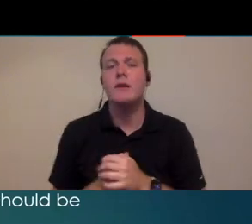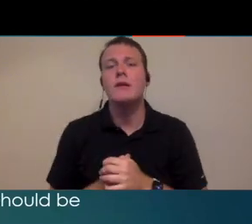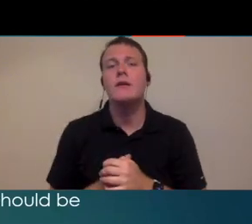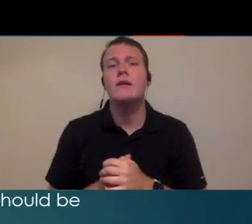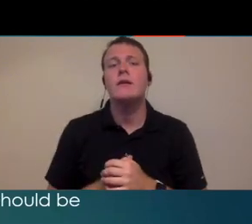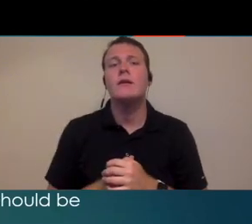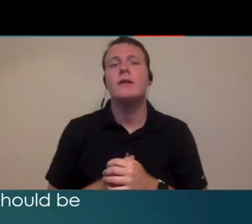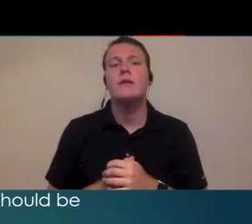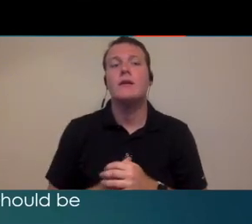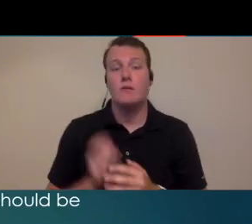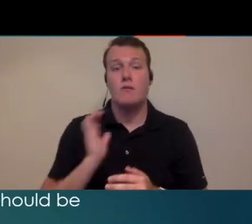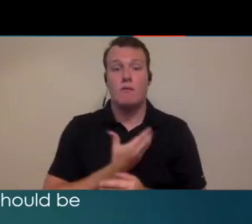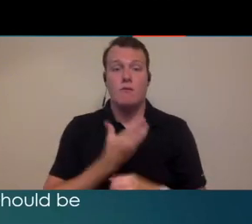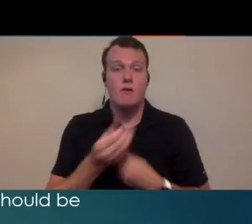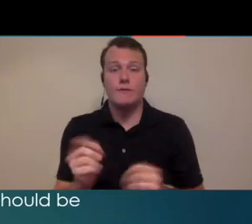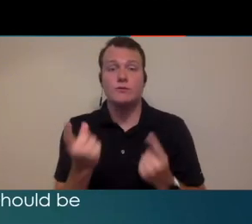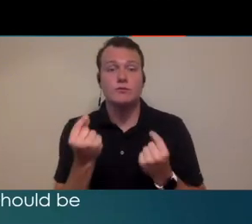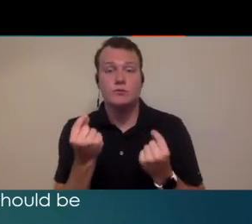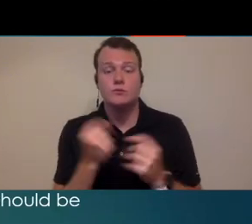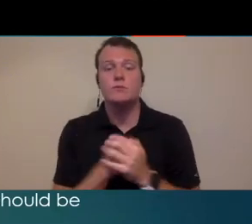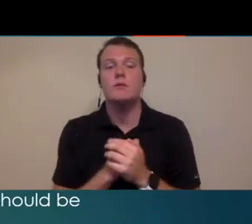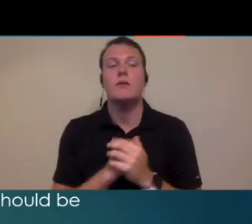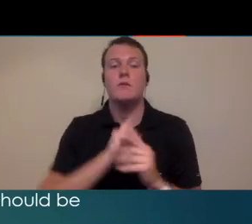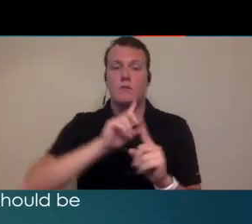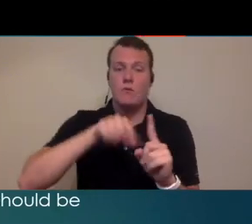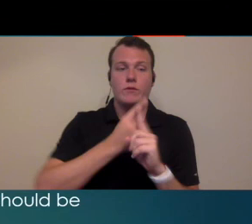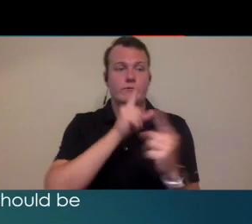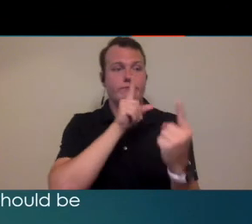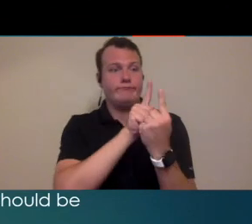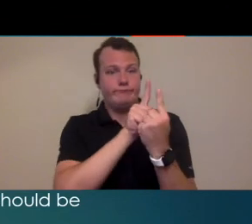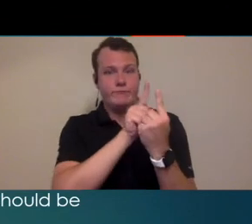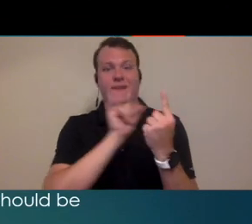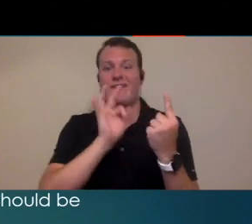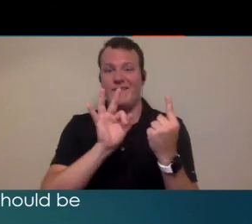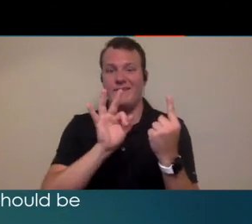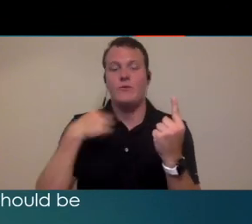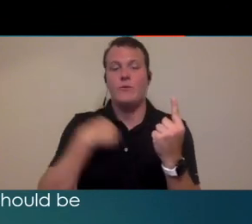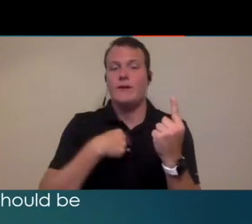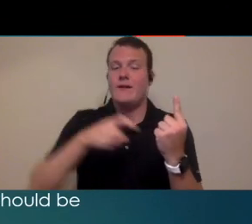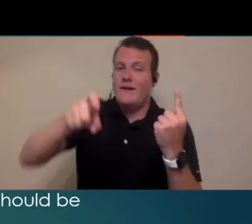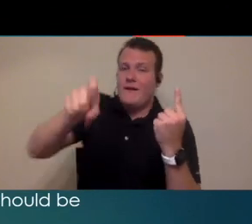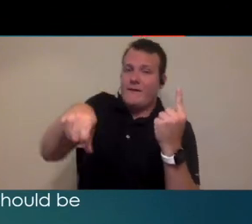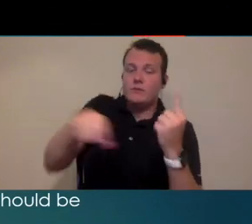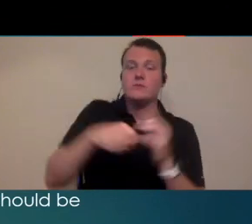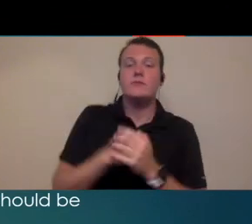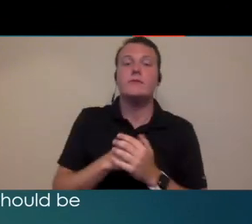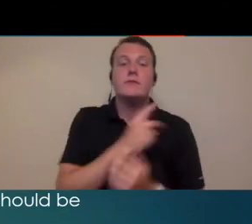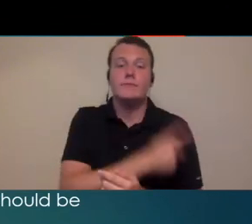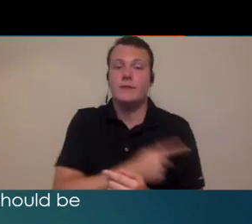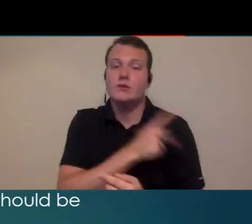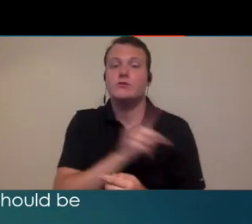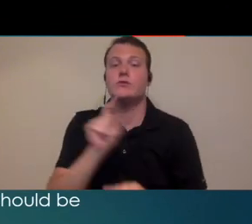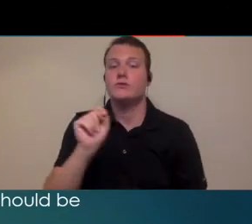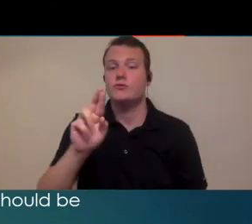like scheduling what we're doing in our office right now is we only see patients face to face in the clinic if we absolutely have to and those patients